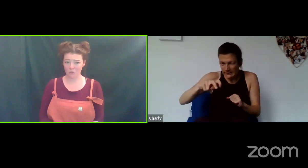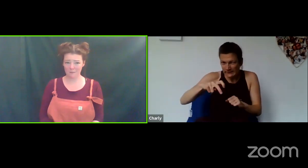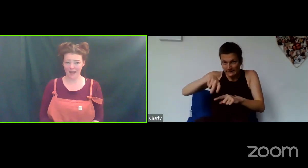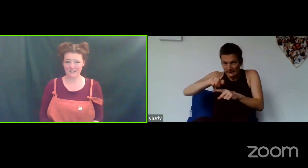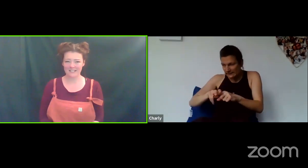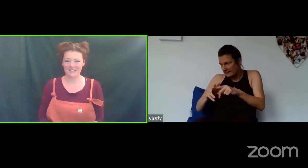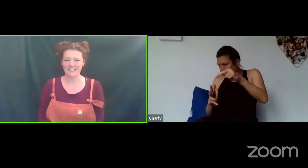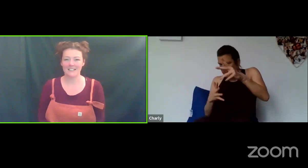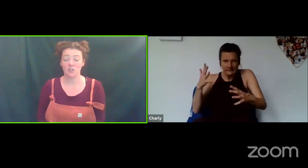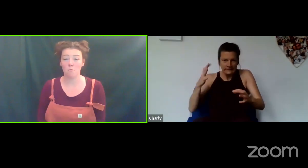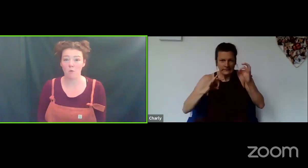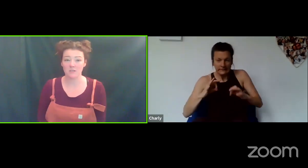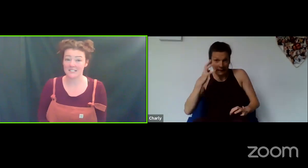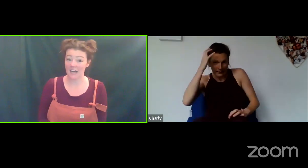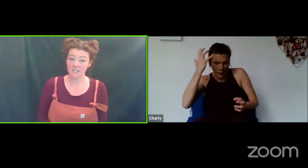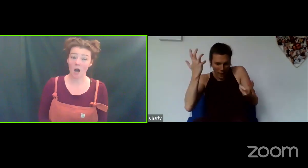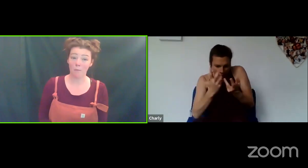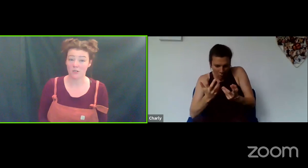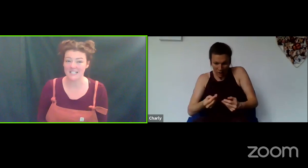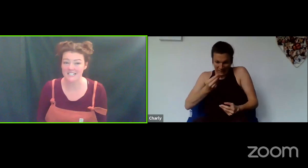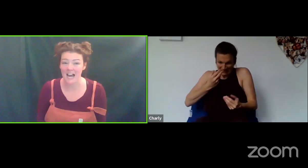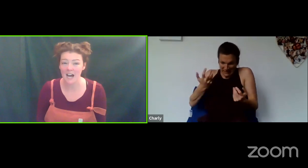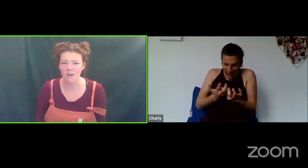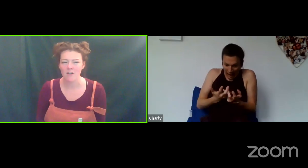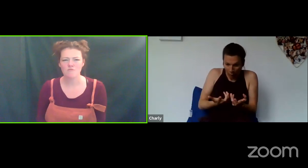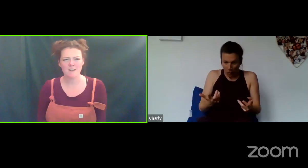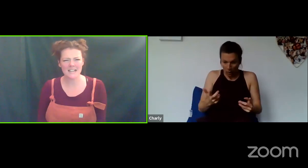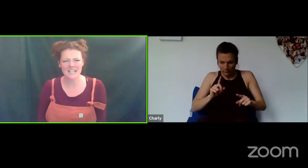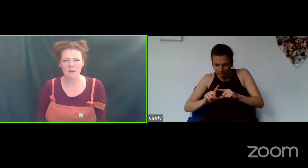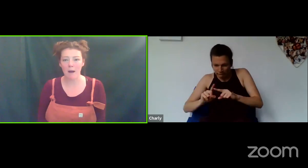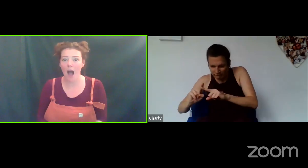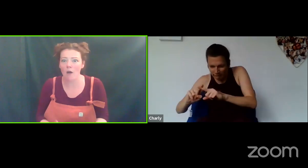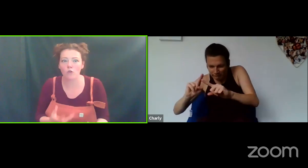your space. You might want to stand up or sit down... really think about how your